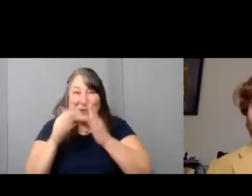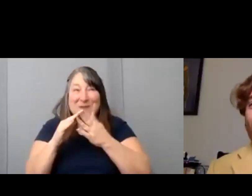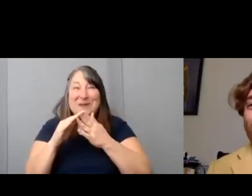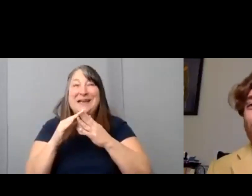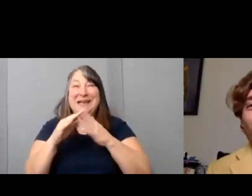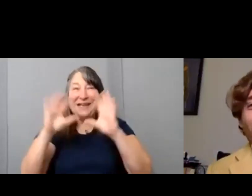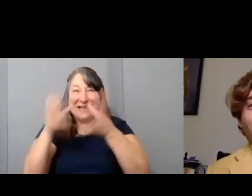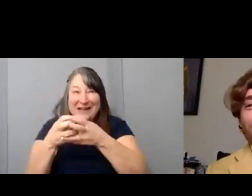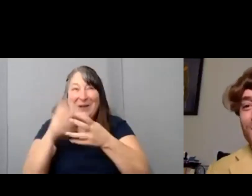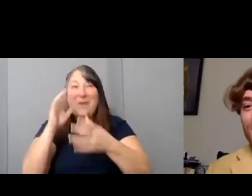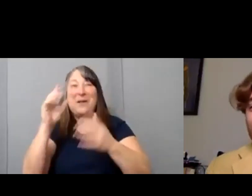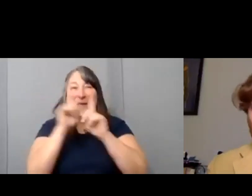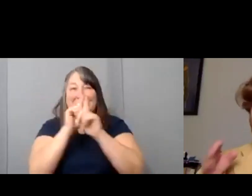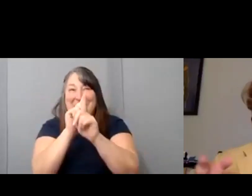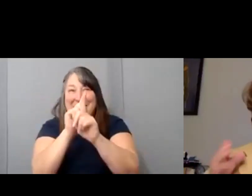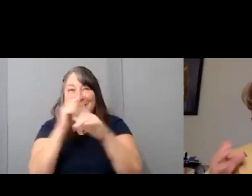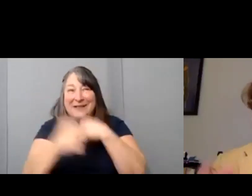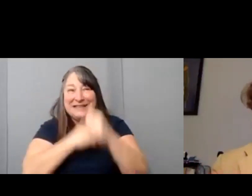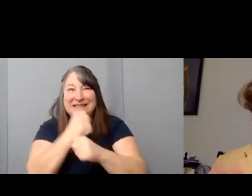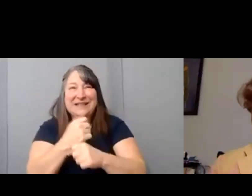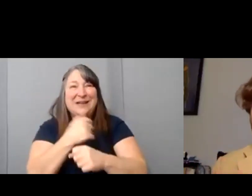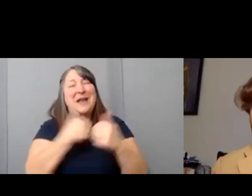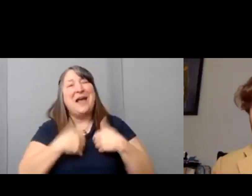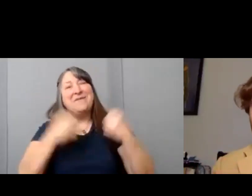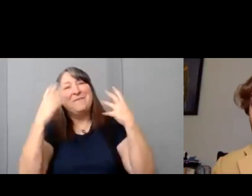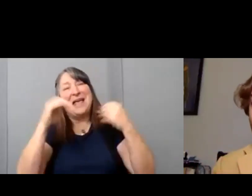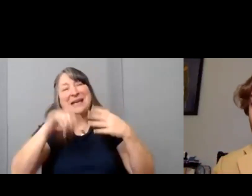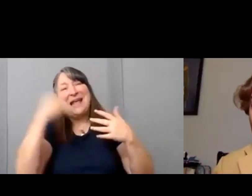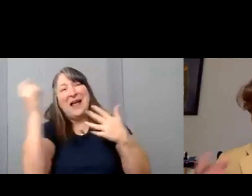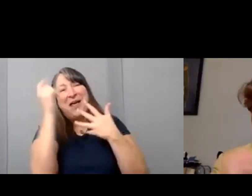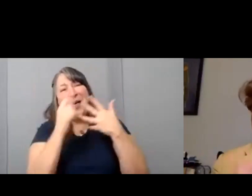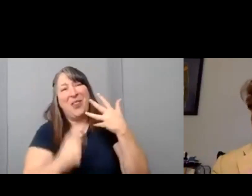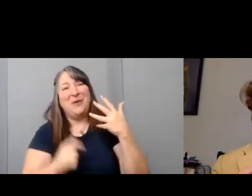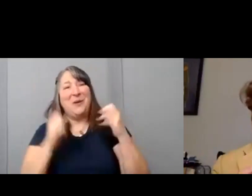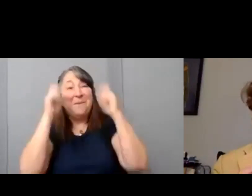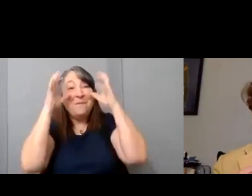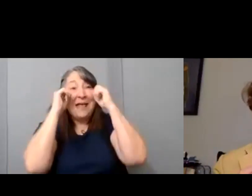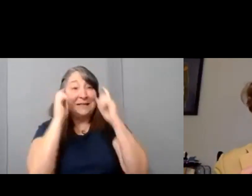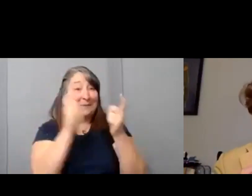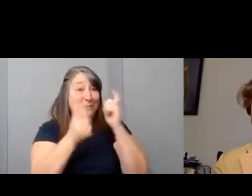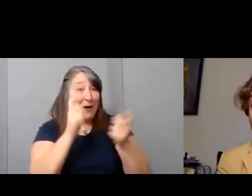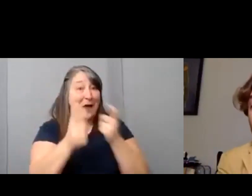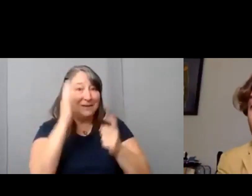And we also have just so many other amazing prizes that we're going to be announcing as as